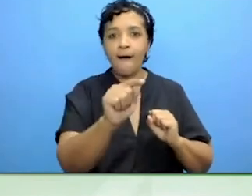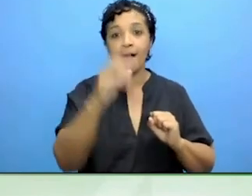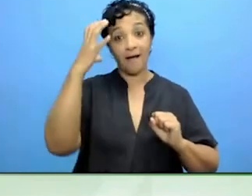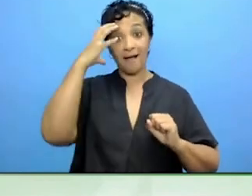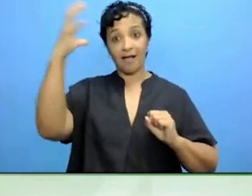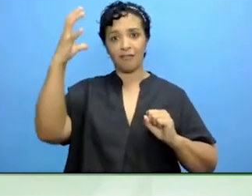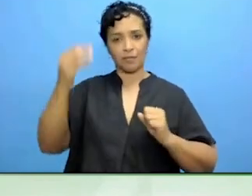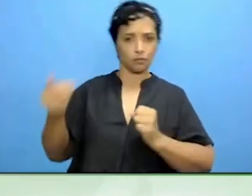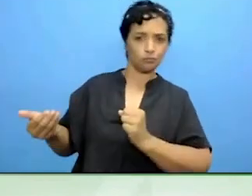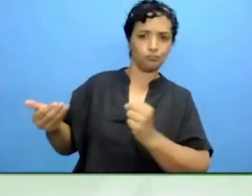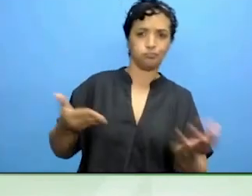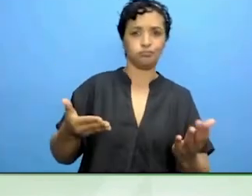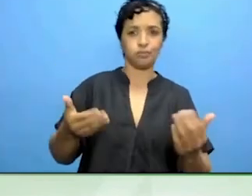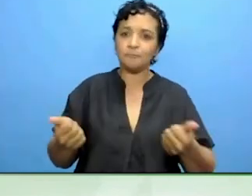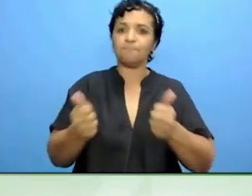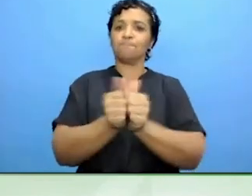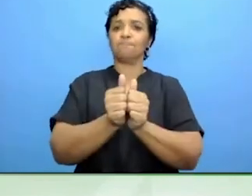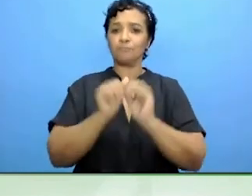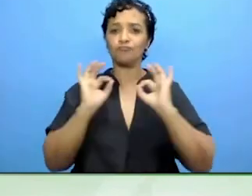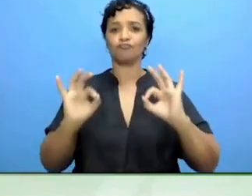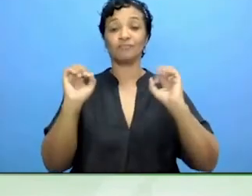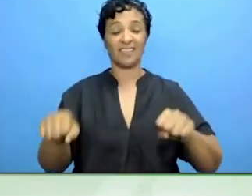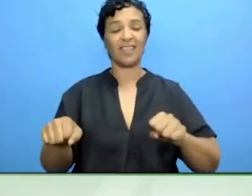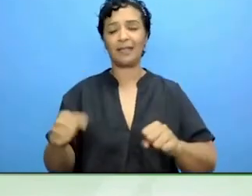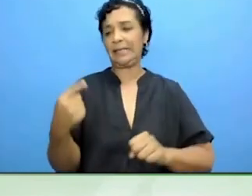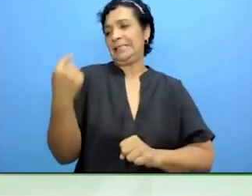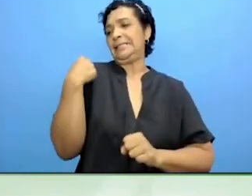The most recent example is the one that headlines the fireside talk